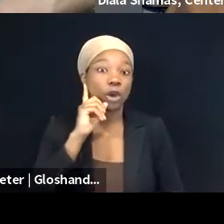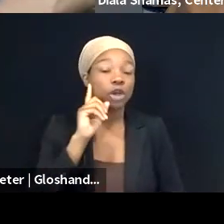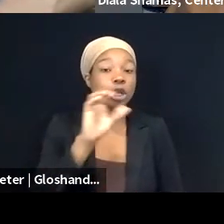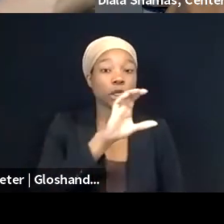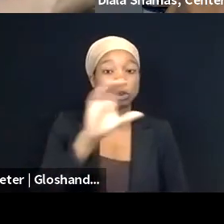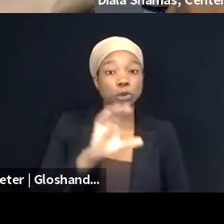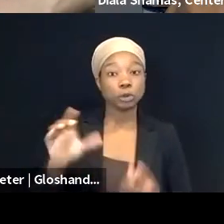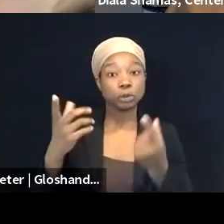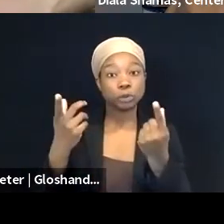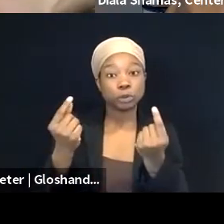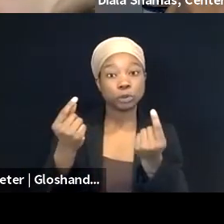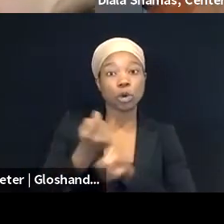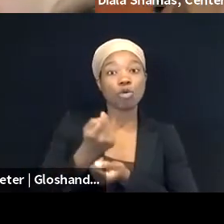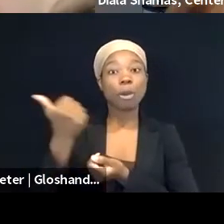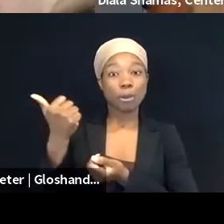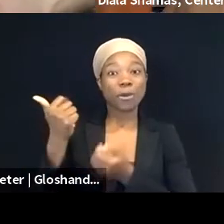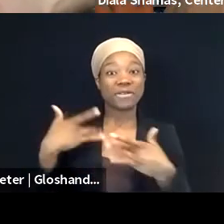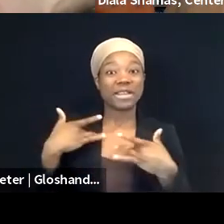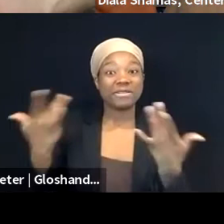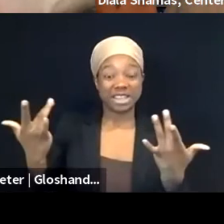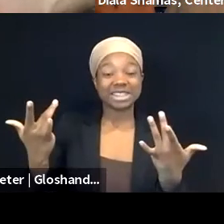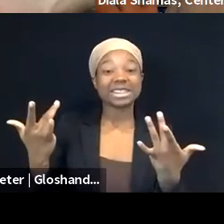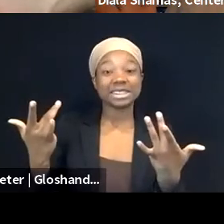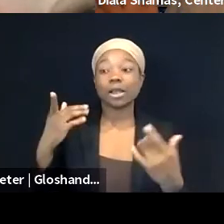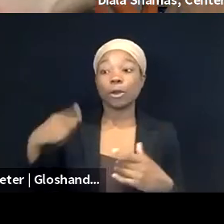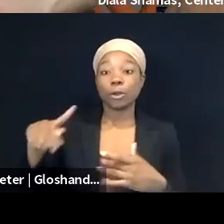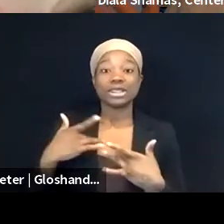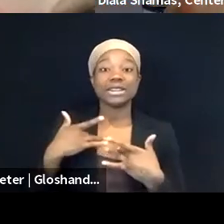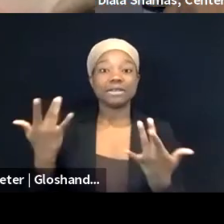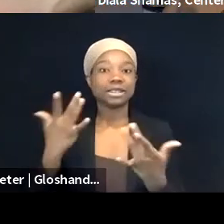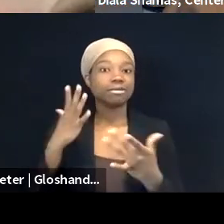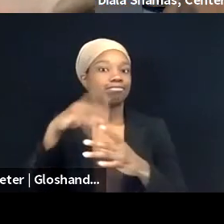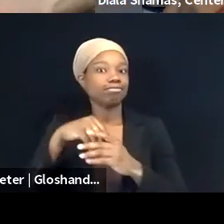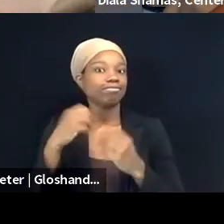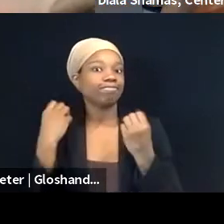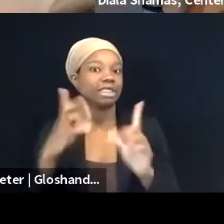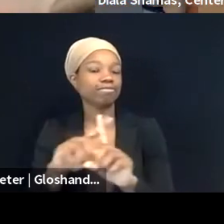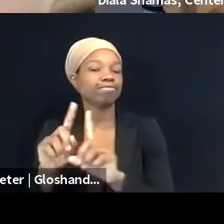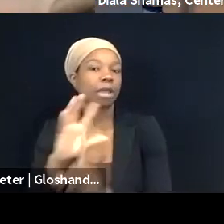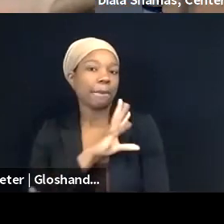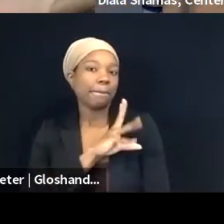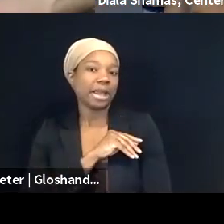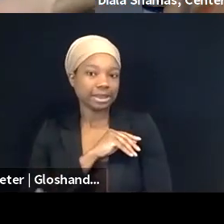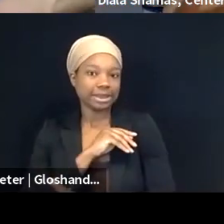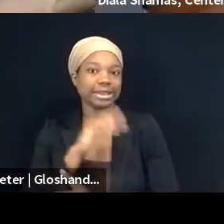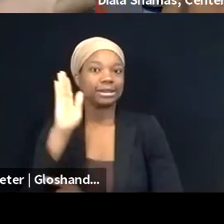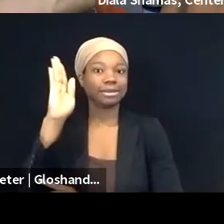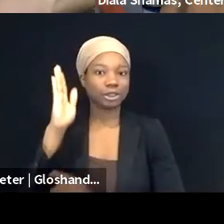that involved a number of Palestinian speakers, likely, and we don't know this, but you know,